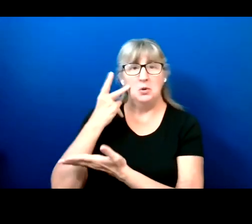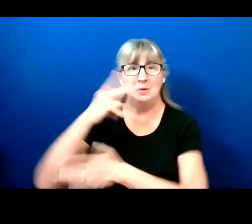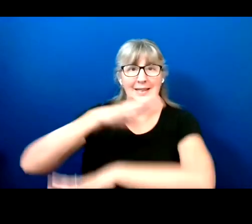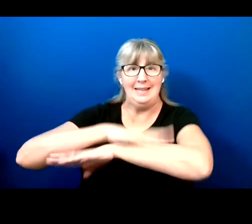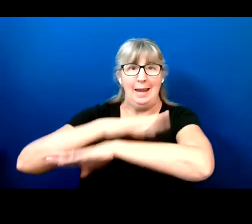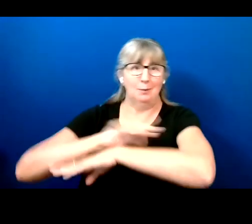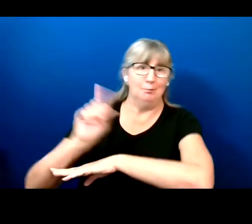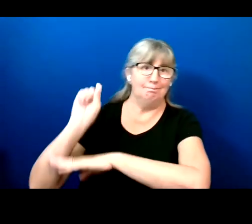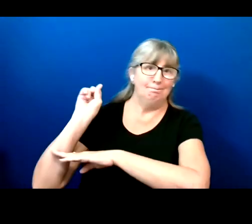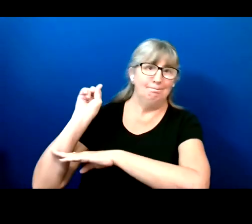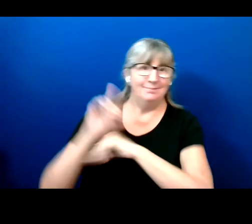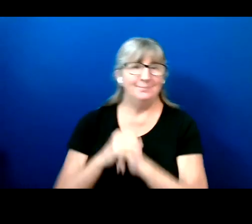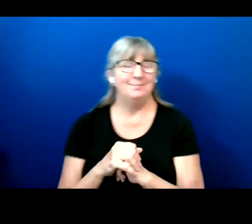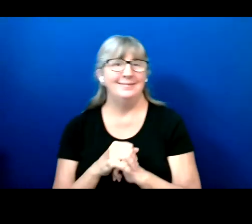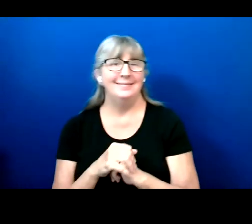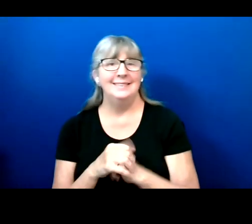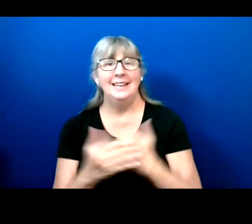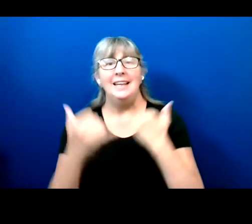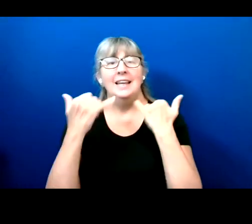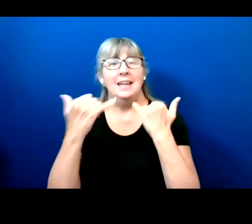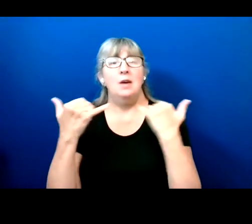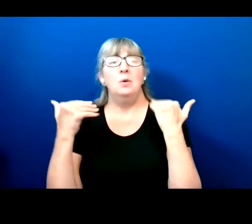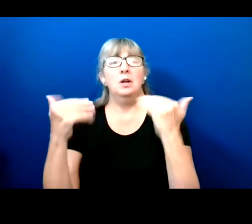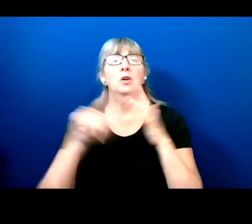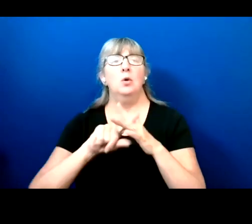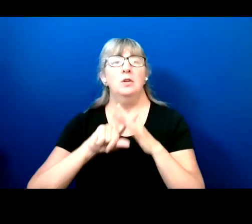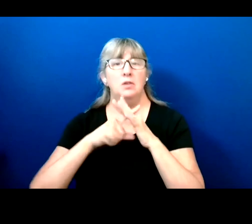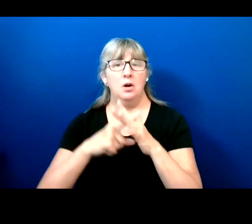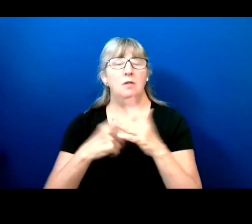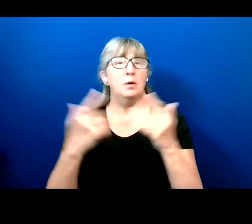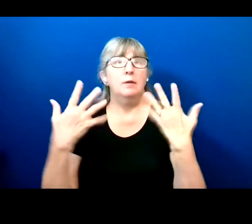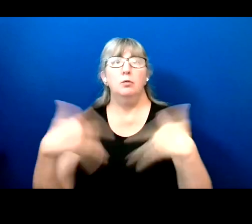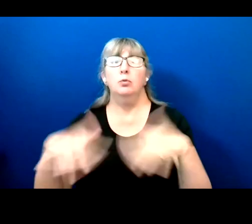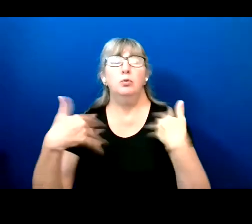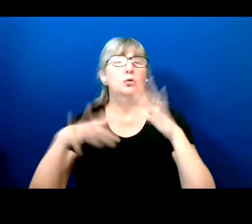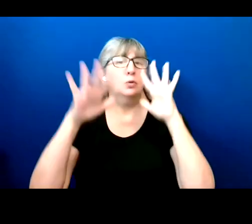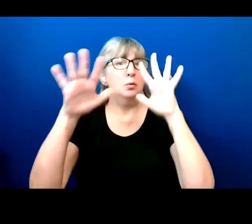We're going to start off. We have some really great panelists.